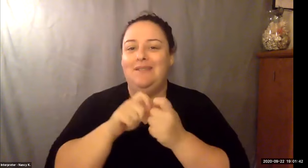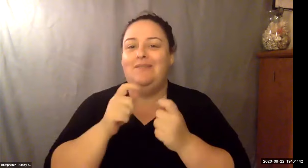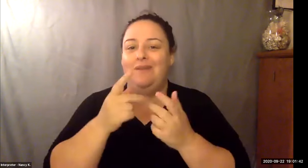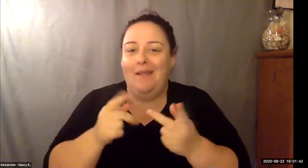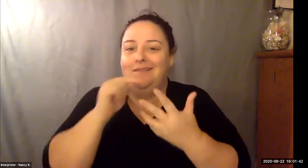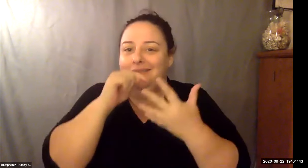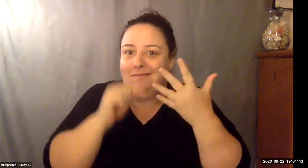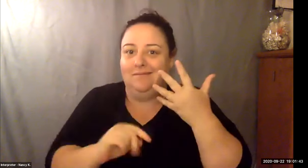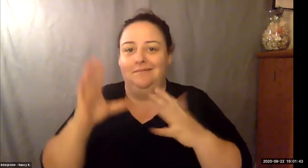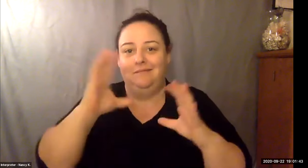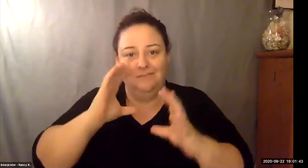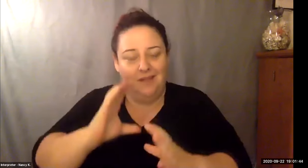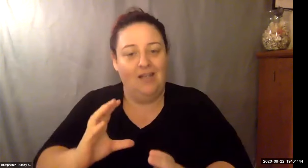Keith Wolling: May may want to find follow the catering